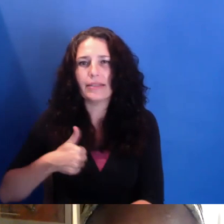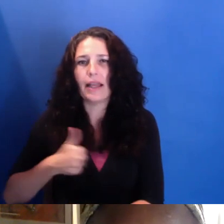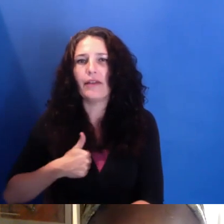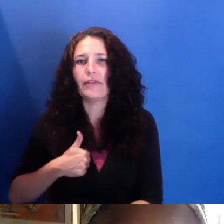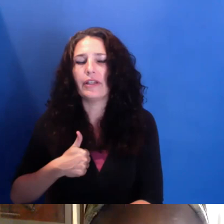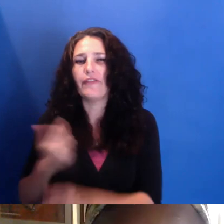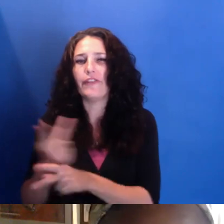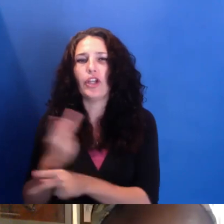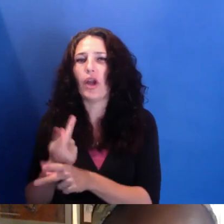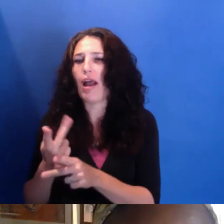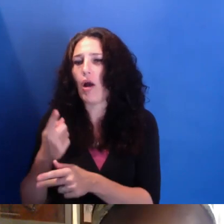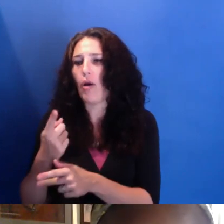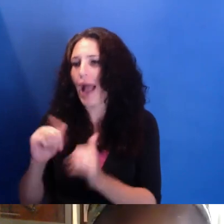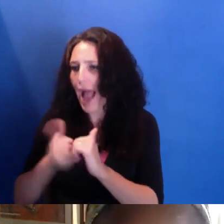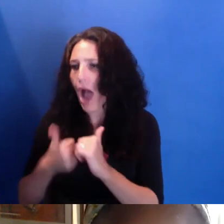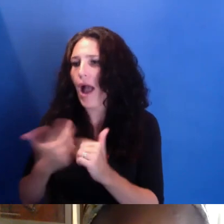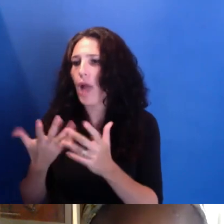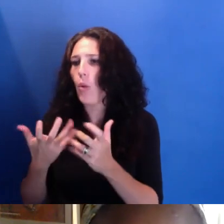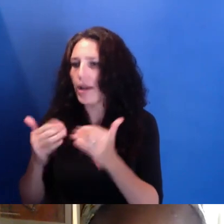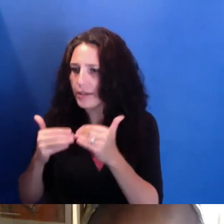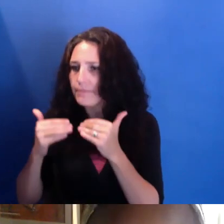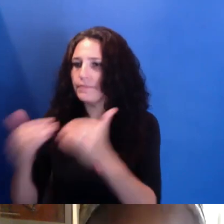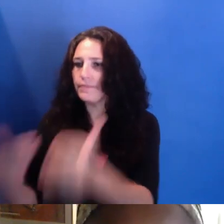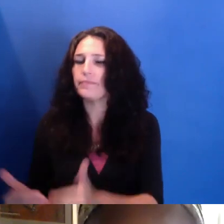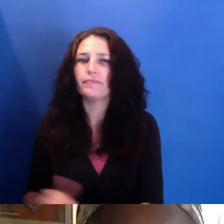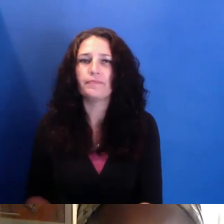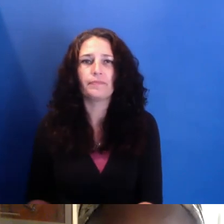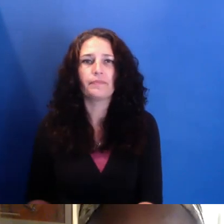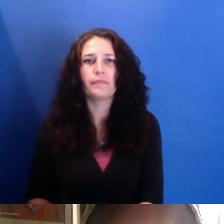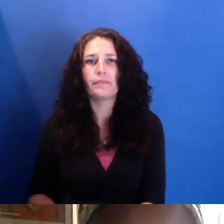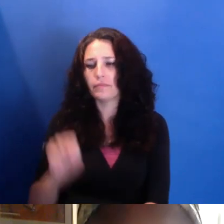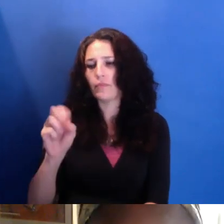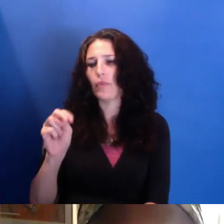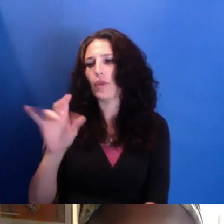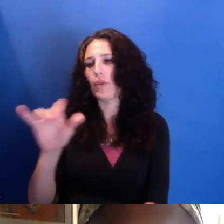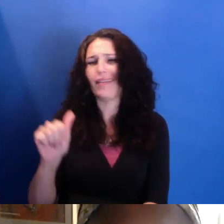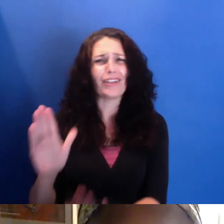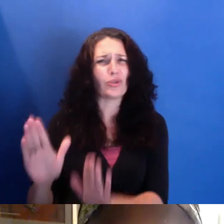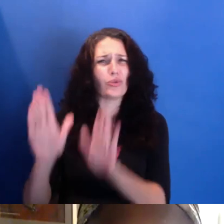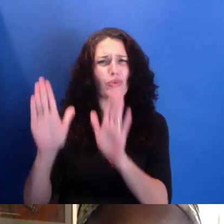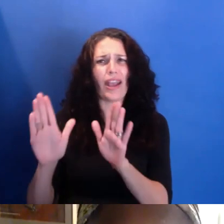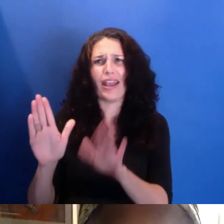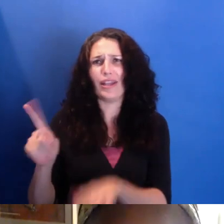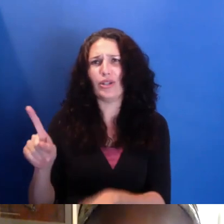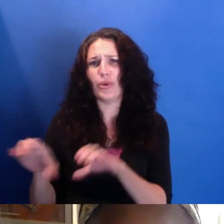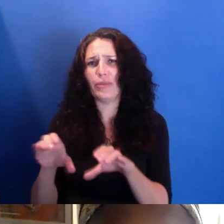That-- that's great. And you were lucky to have gotten that at such an early phase so you didn't have to do a lot of unlearning.